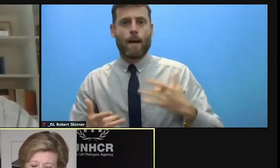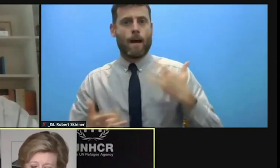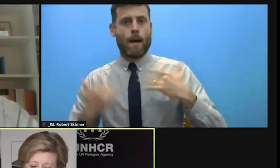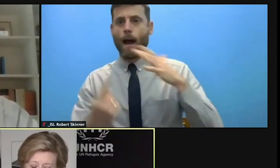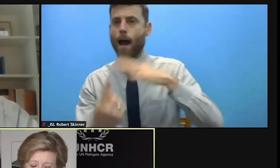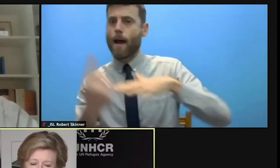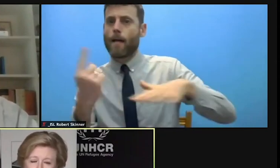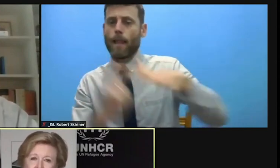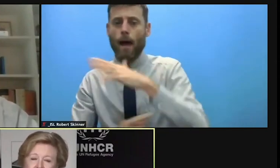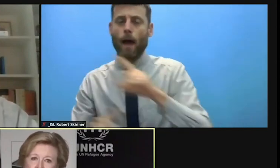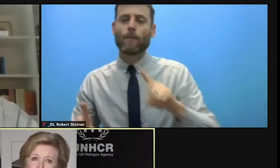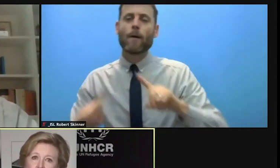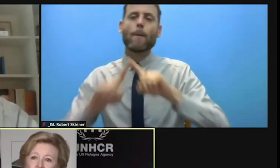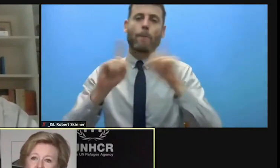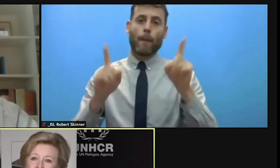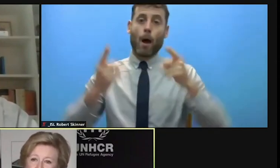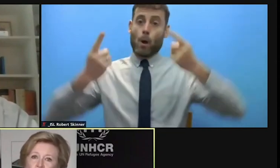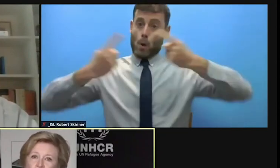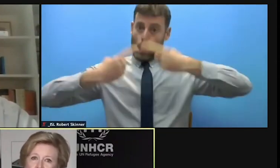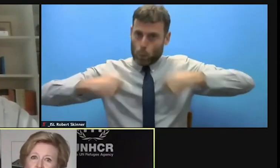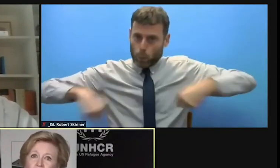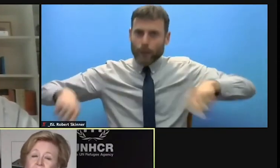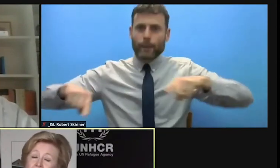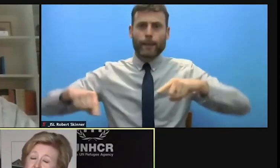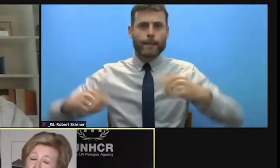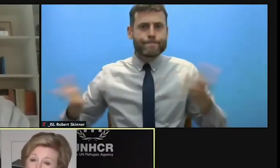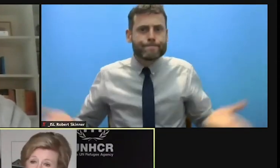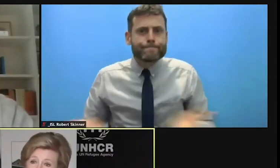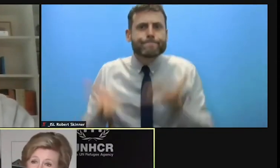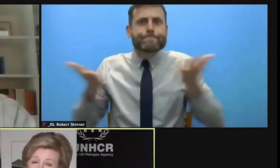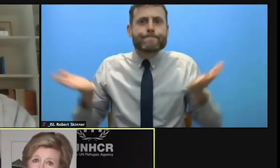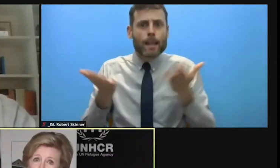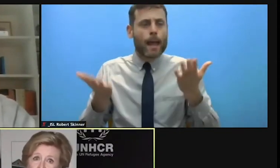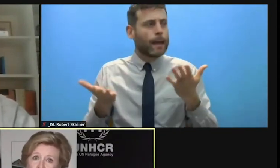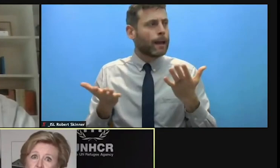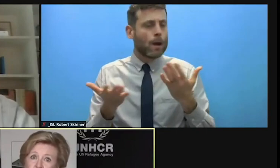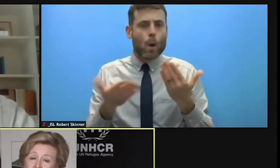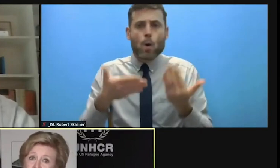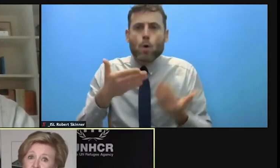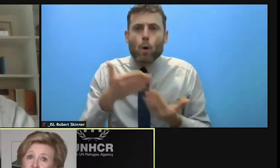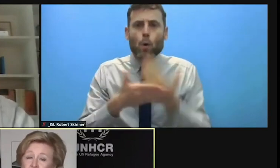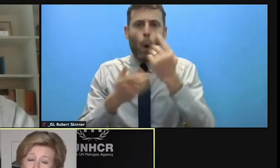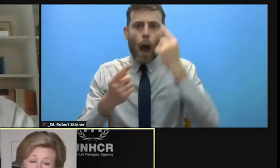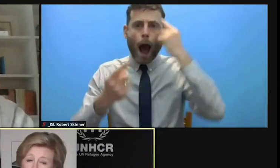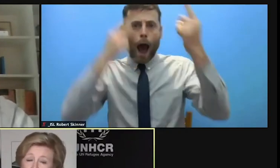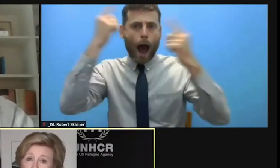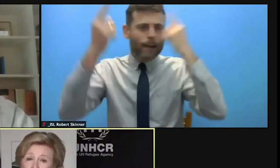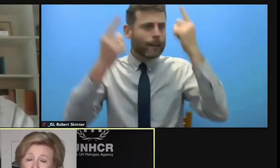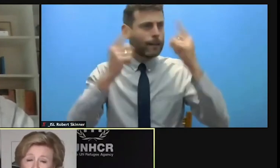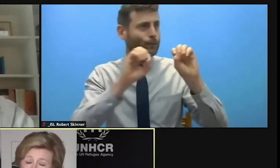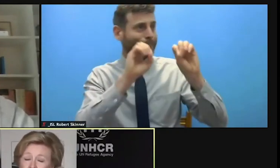Ambassador Bessler has described this huge gulf that it is growing protection leads 8 million